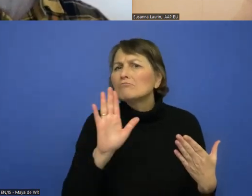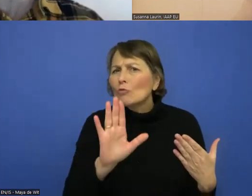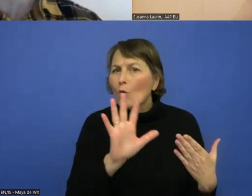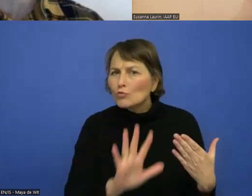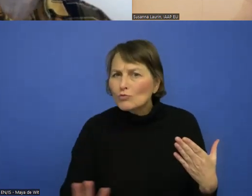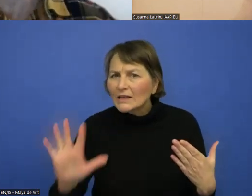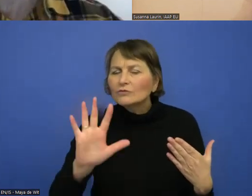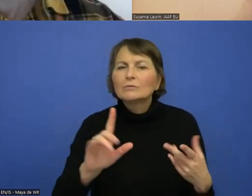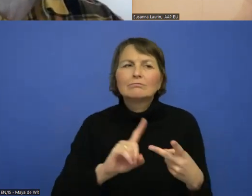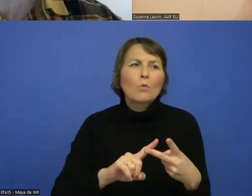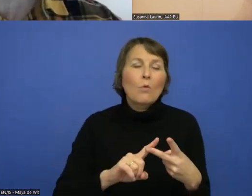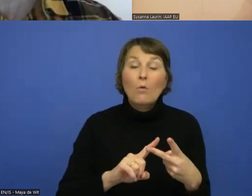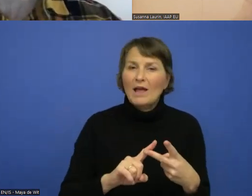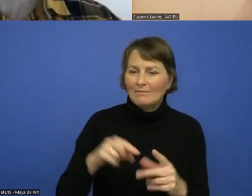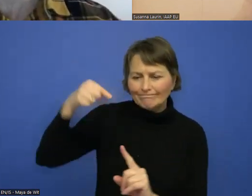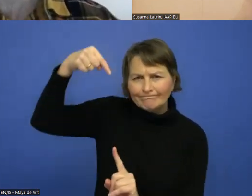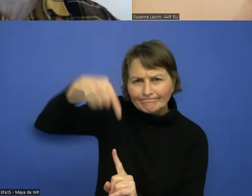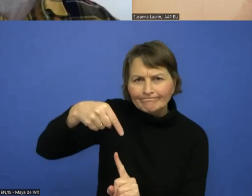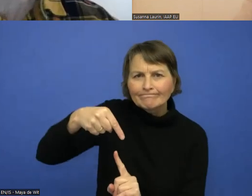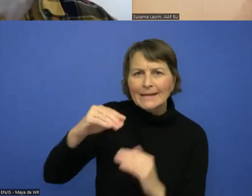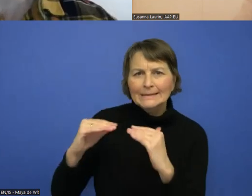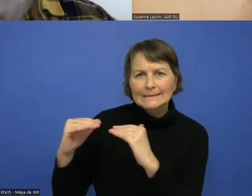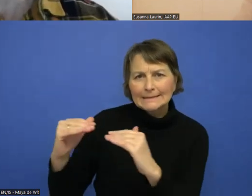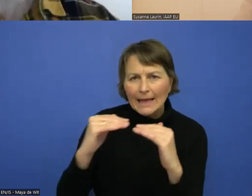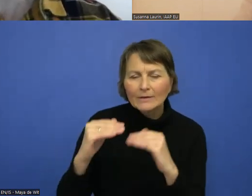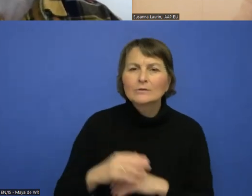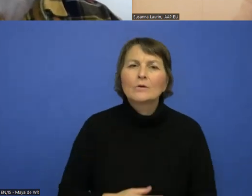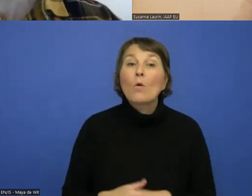more specific in your region. And you have to take care of those.